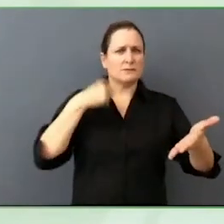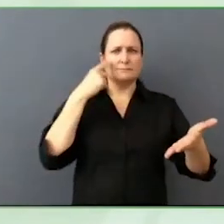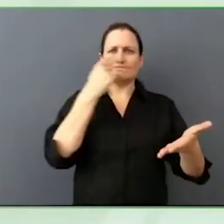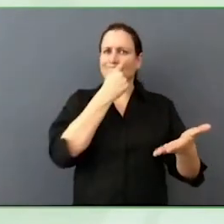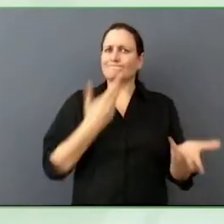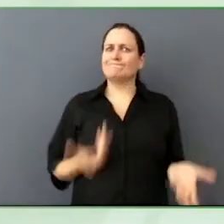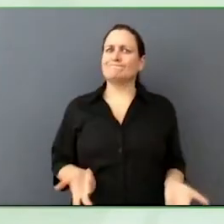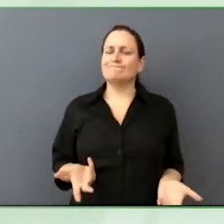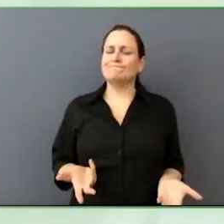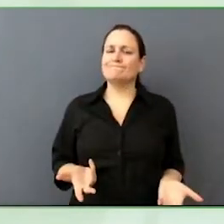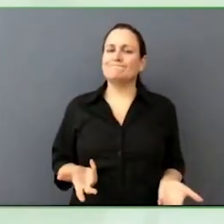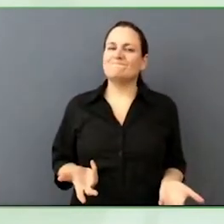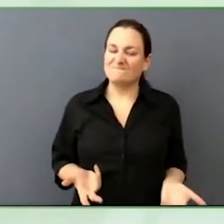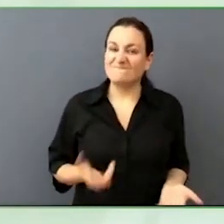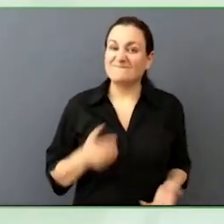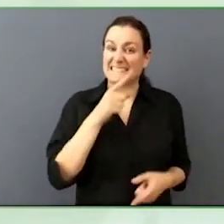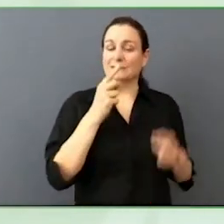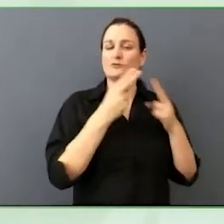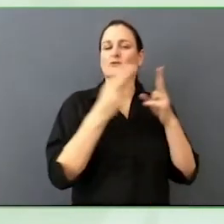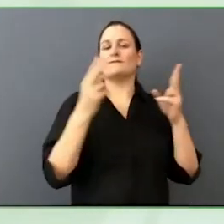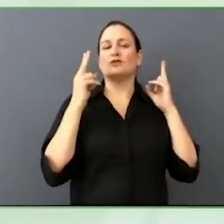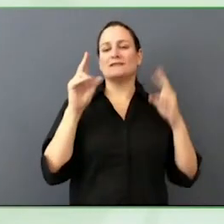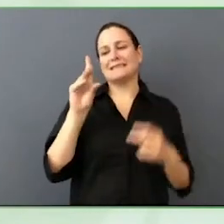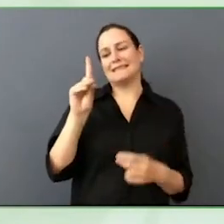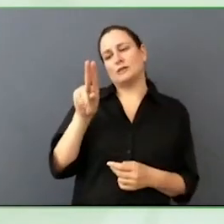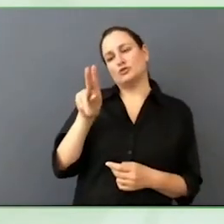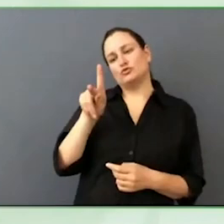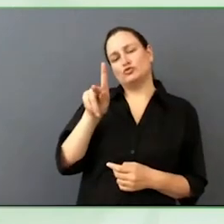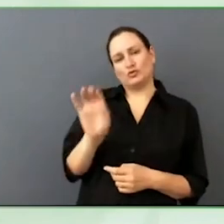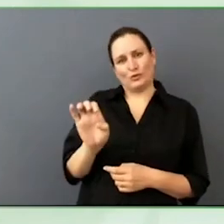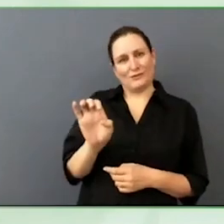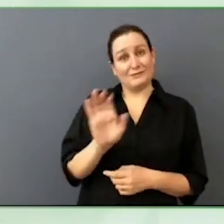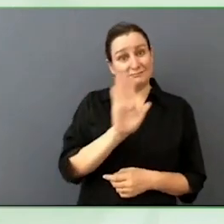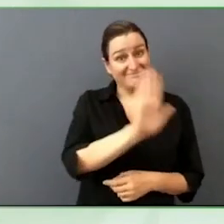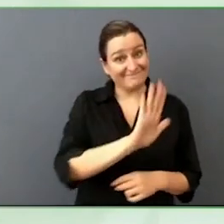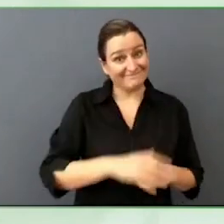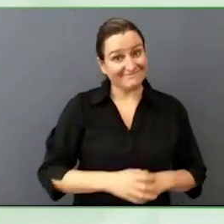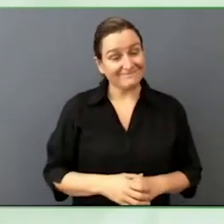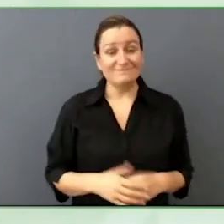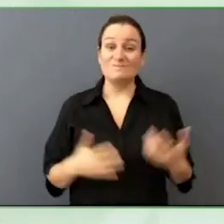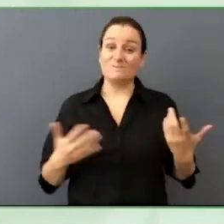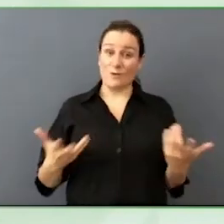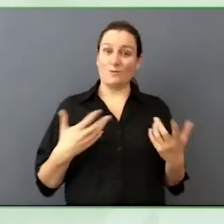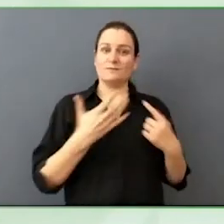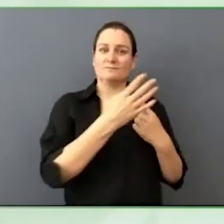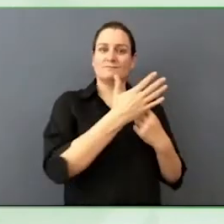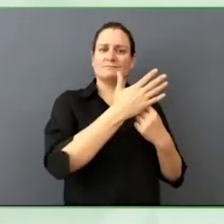There are different experiences of oppression but when we think about it from that same model, they fit.